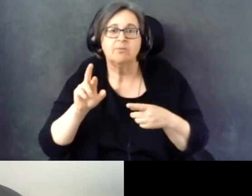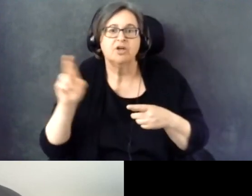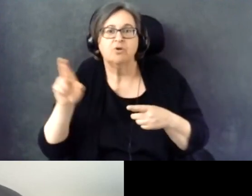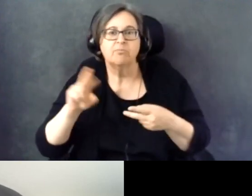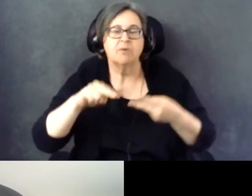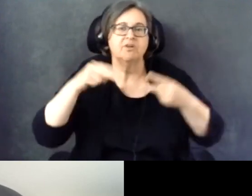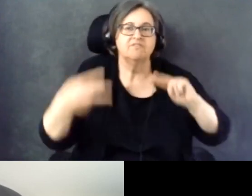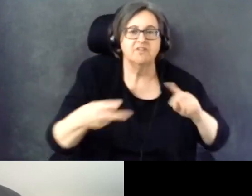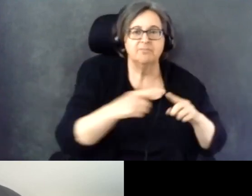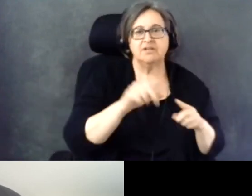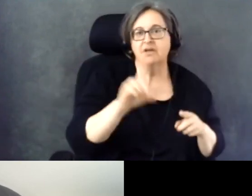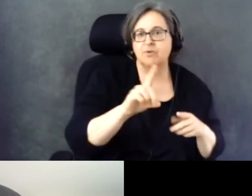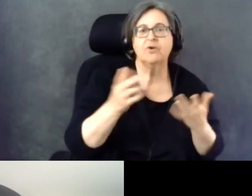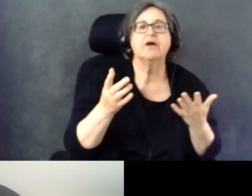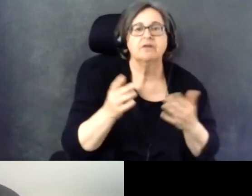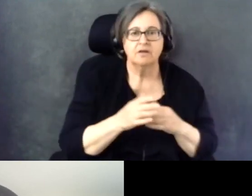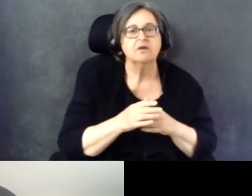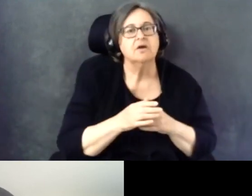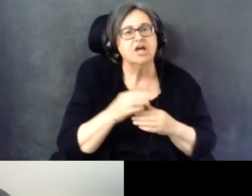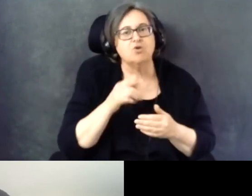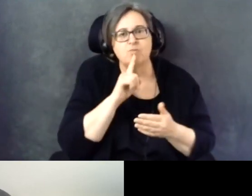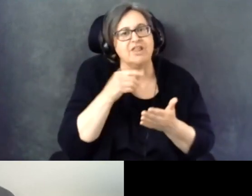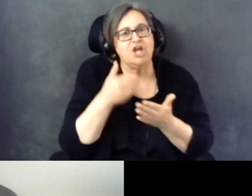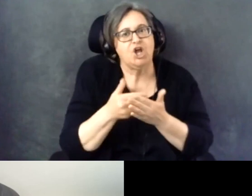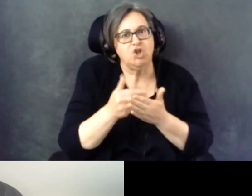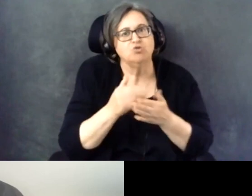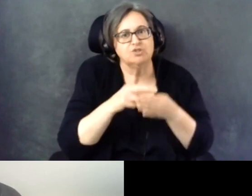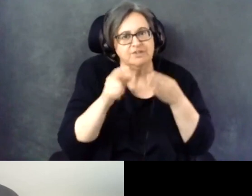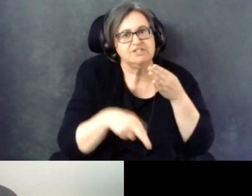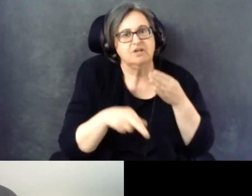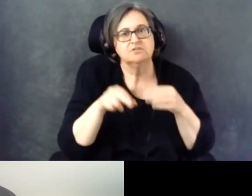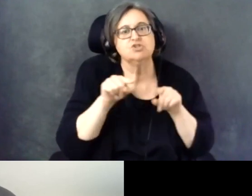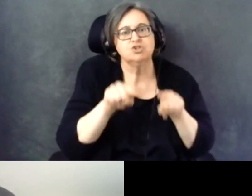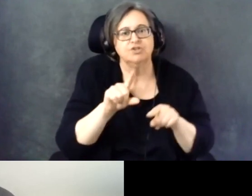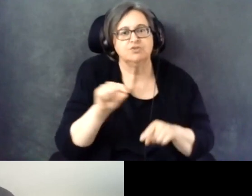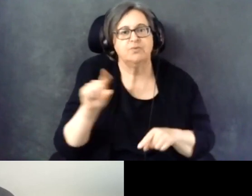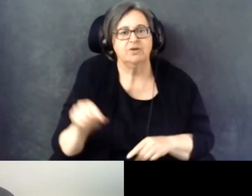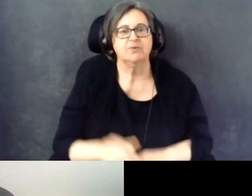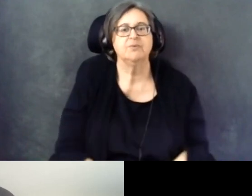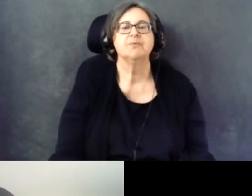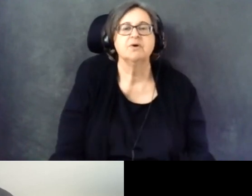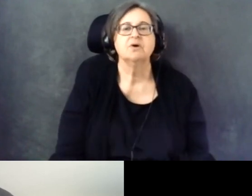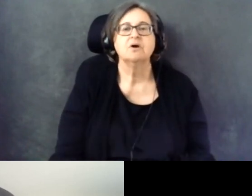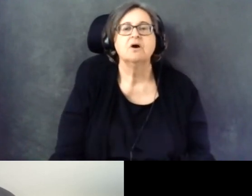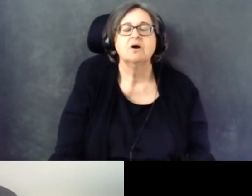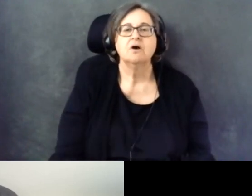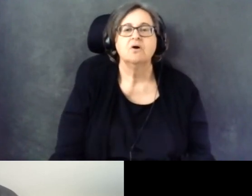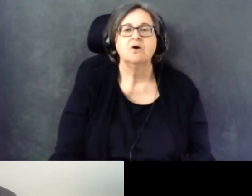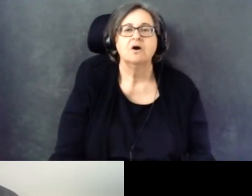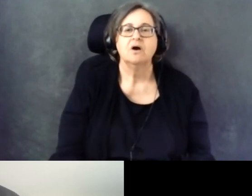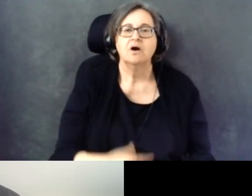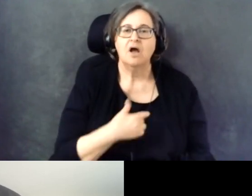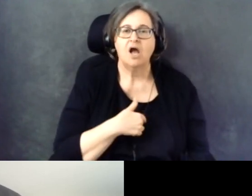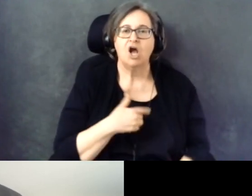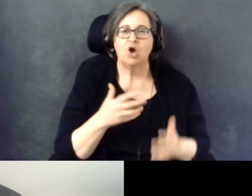So I actually wanted to go back to the question.